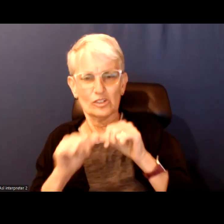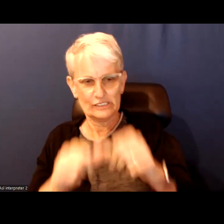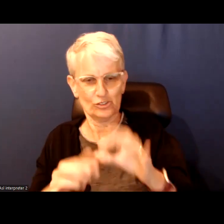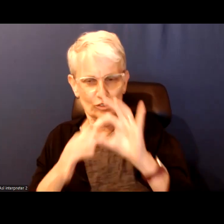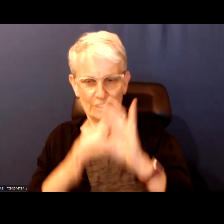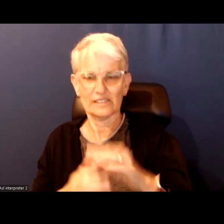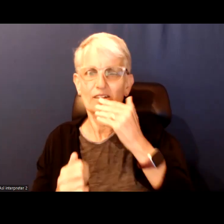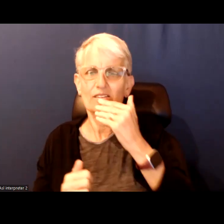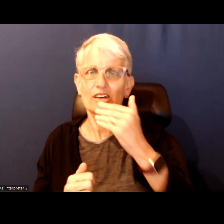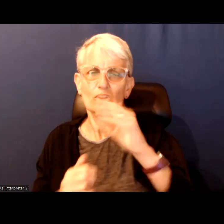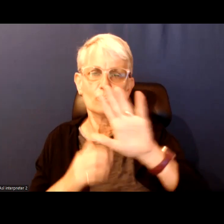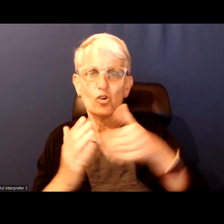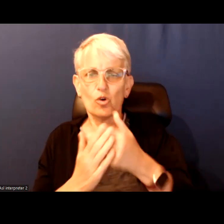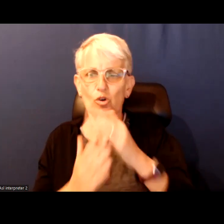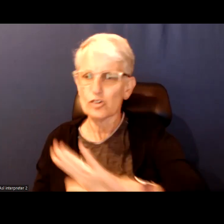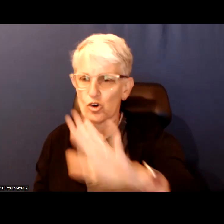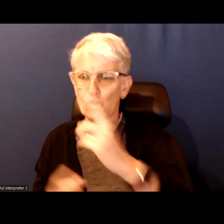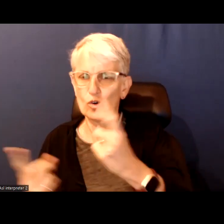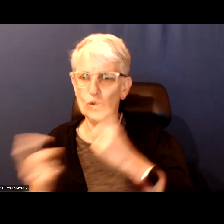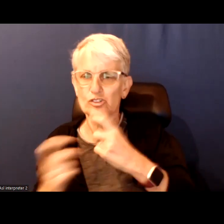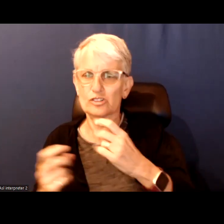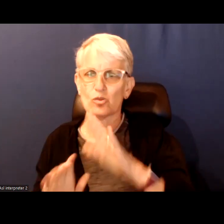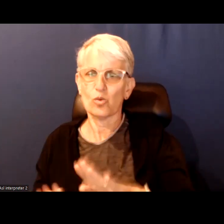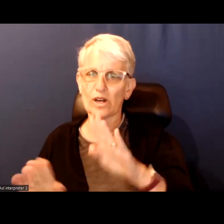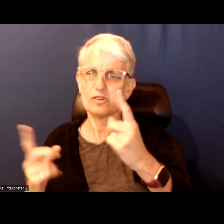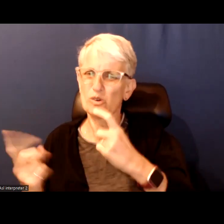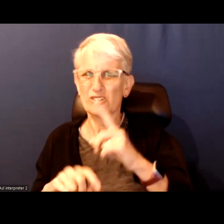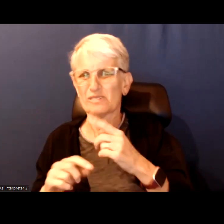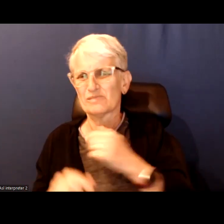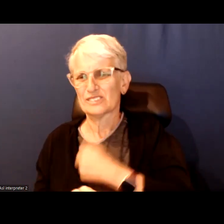Thank you everyone's all of your questions. Wonderful questions I am sorry were not able to get to them all.